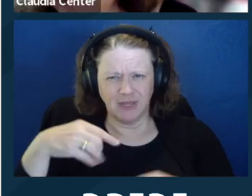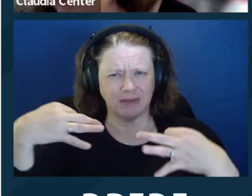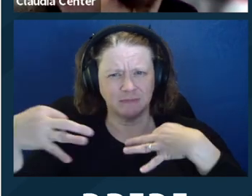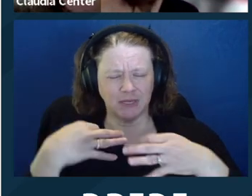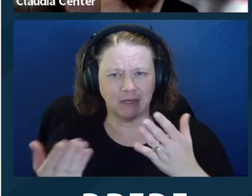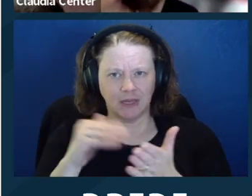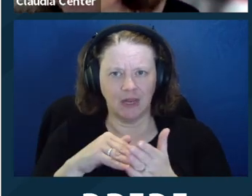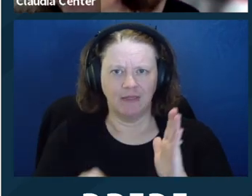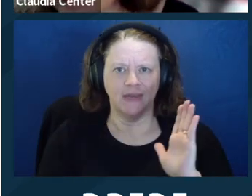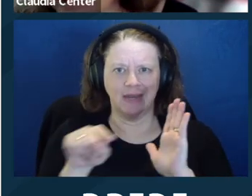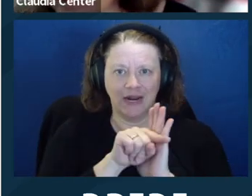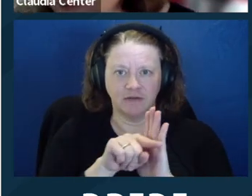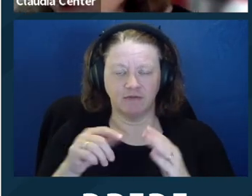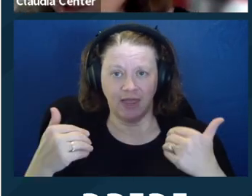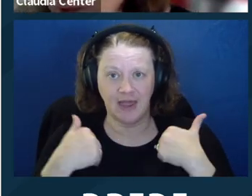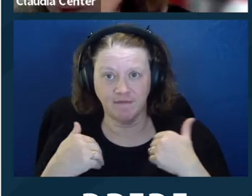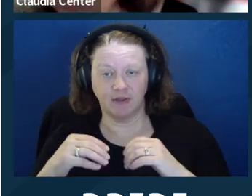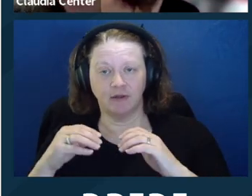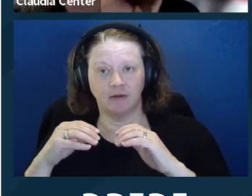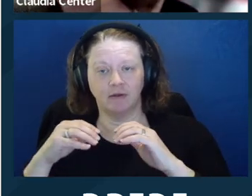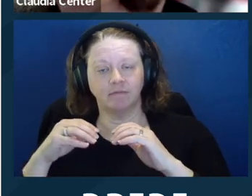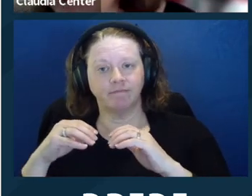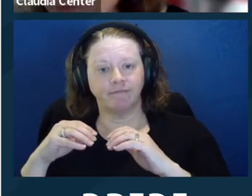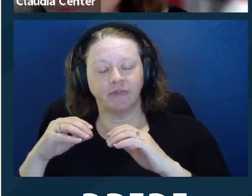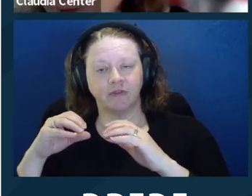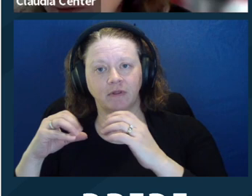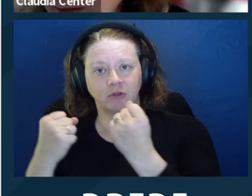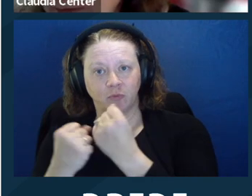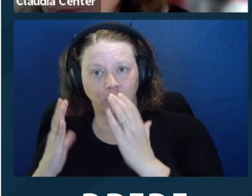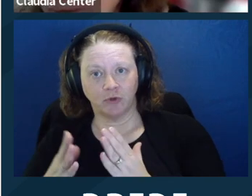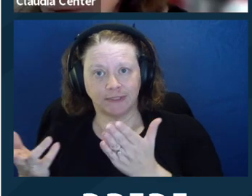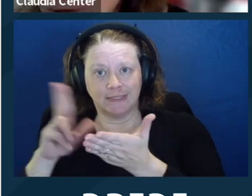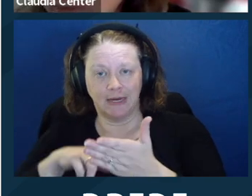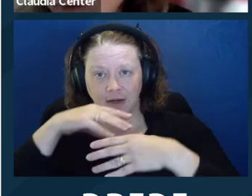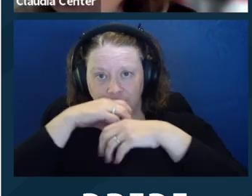a support person sign a confidentiality agreement, can you explain again the cons of having a